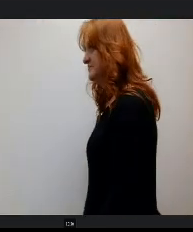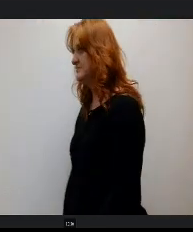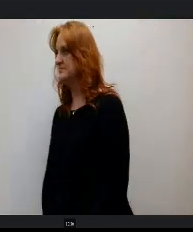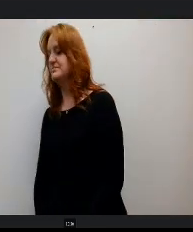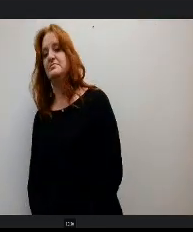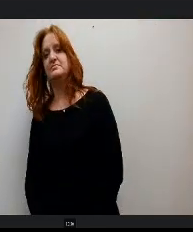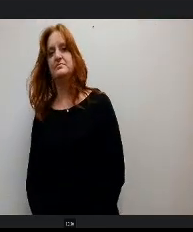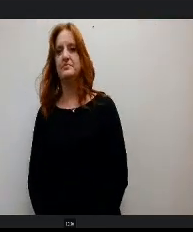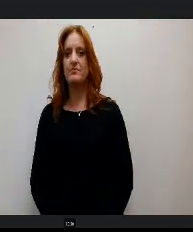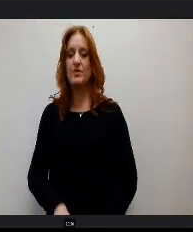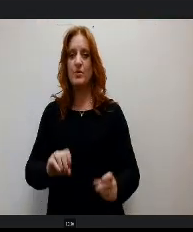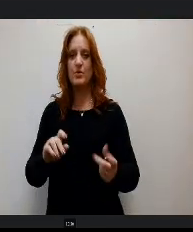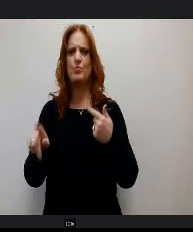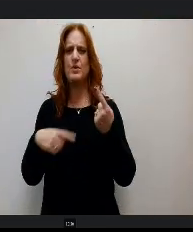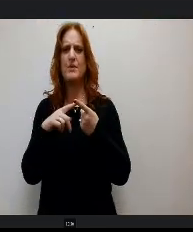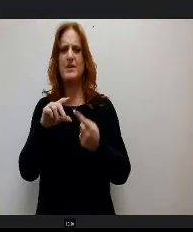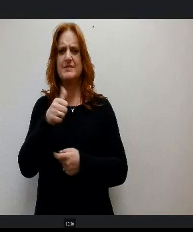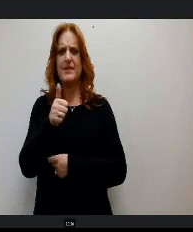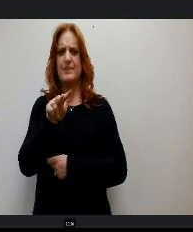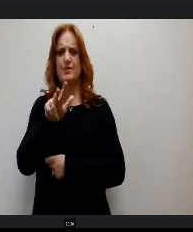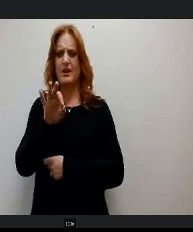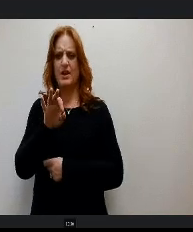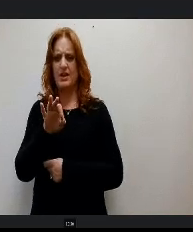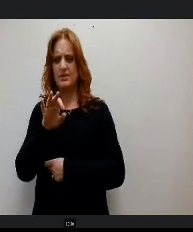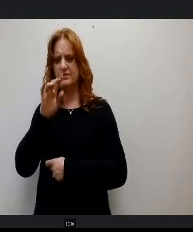1039 House Bill 1039 Where is